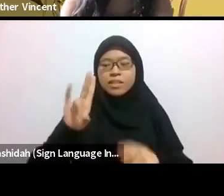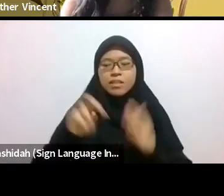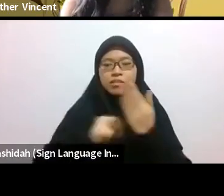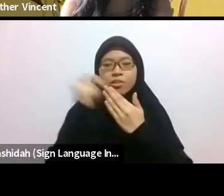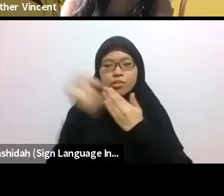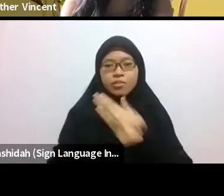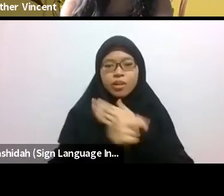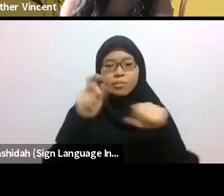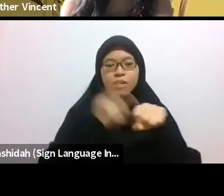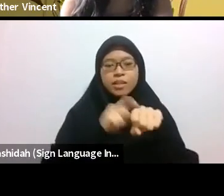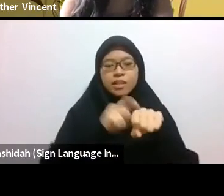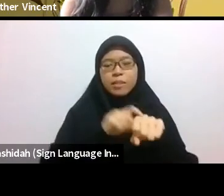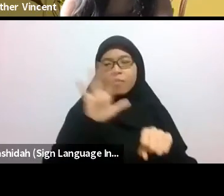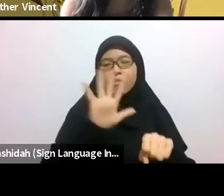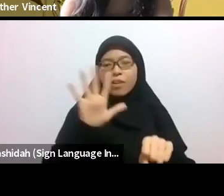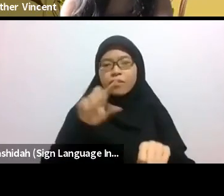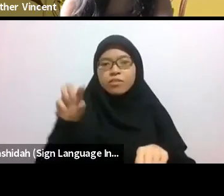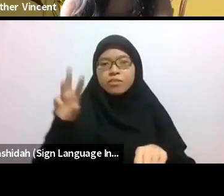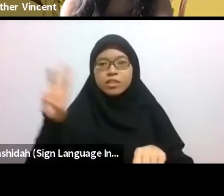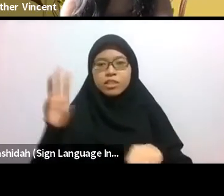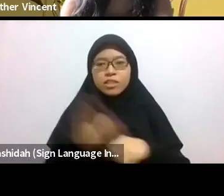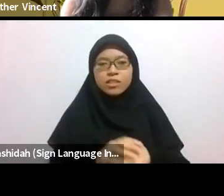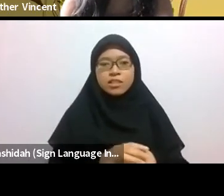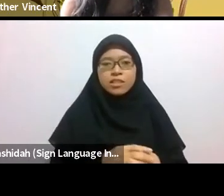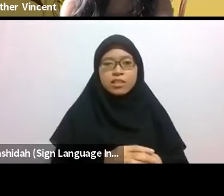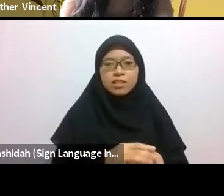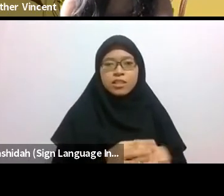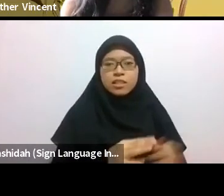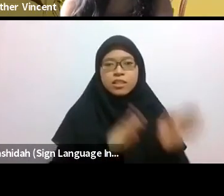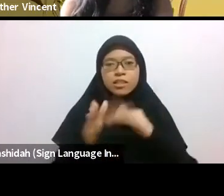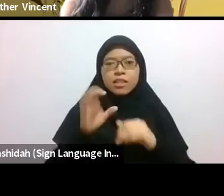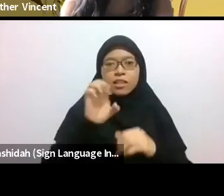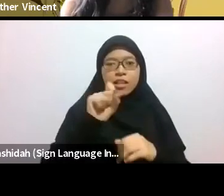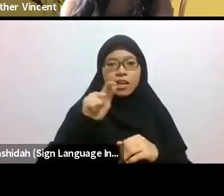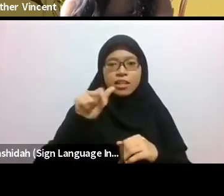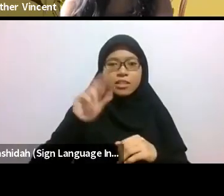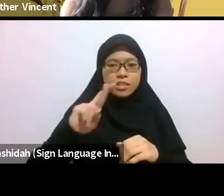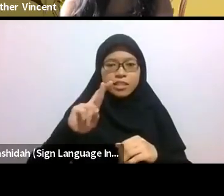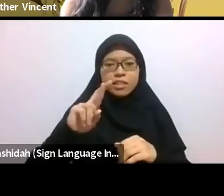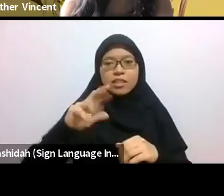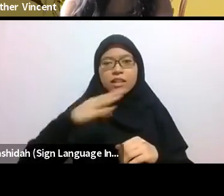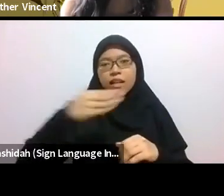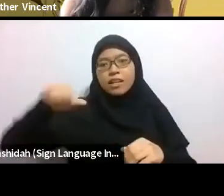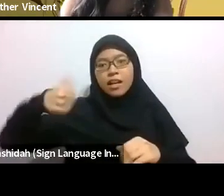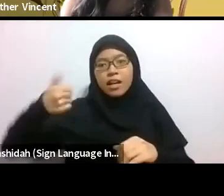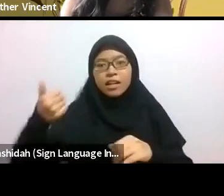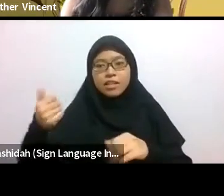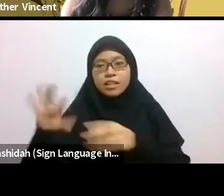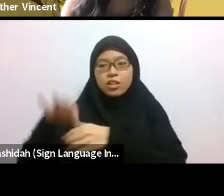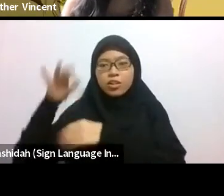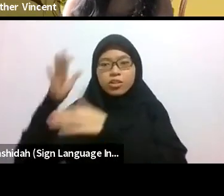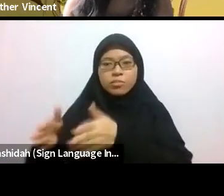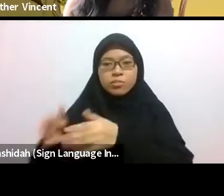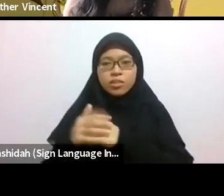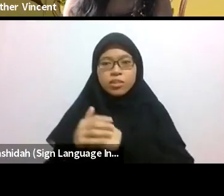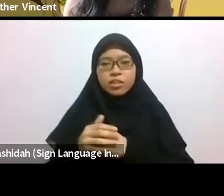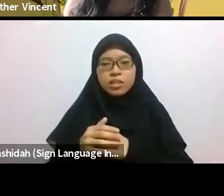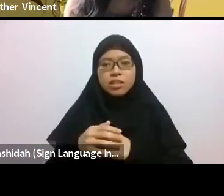And Esther Vincent, alongside other Making Kin contributors Arunditha and Diana Rahim,